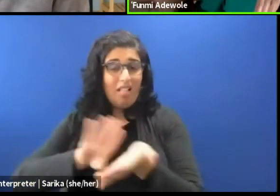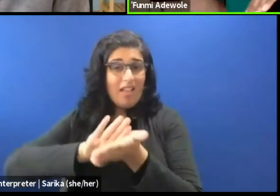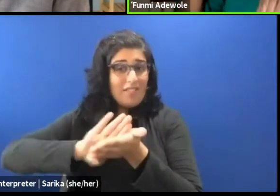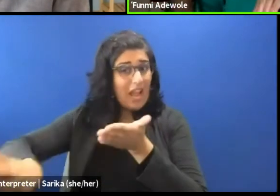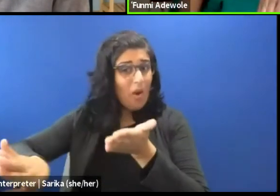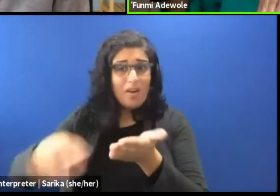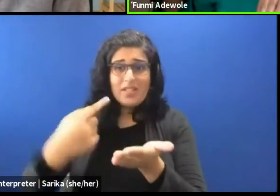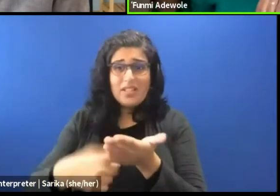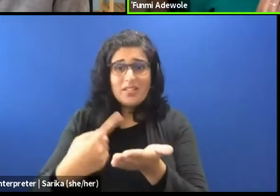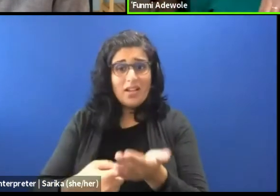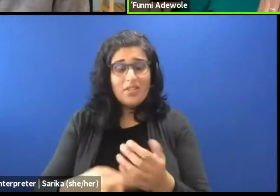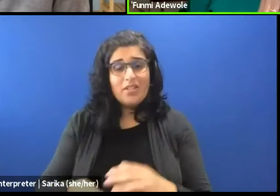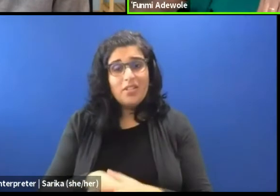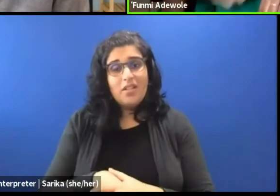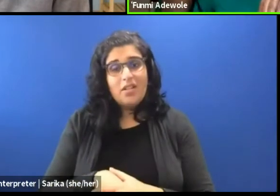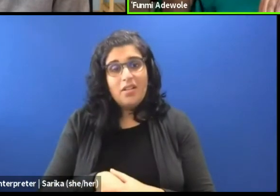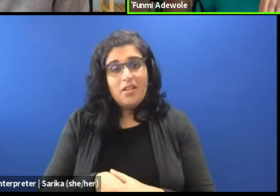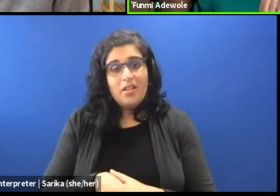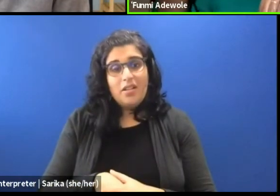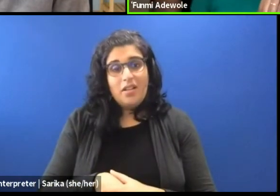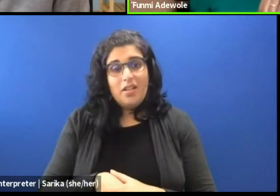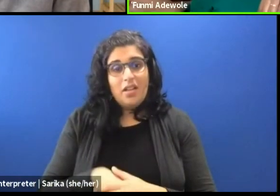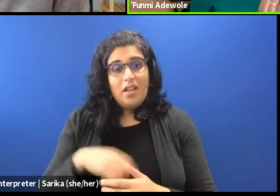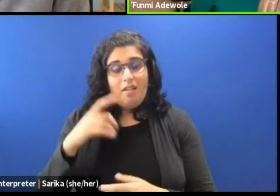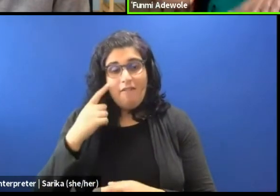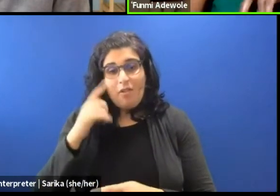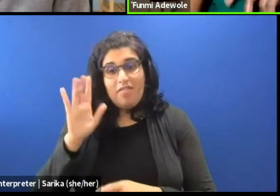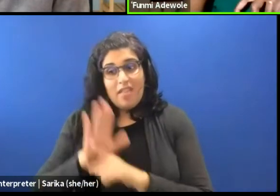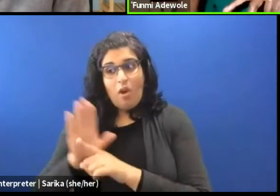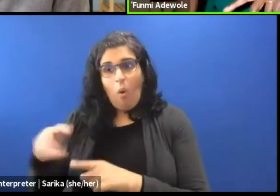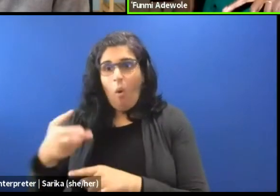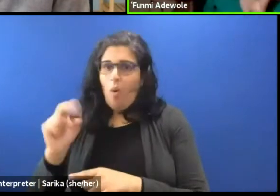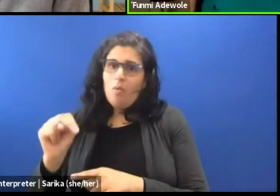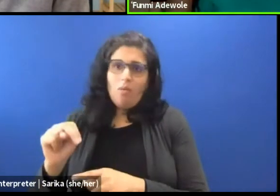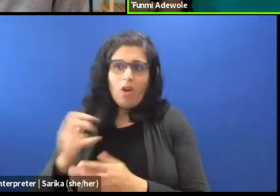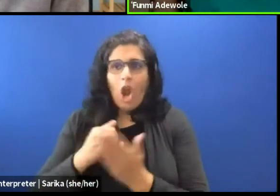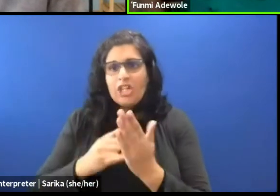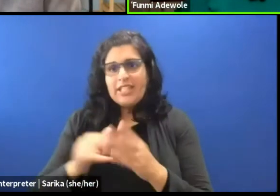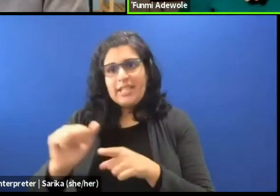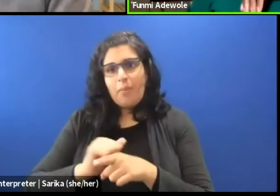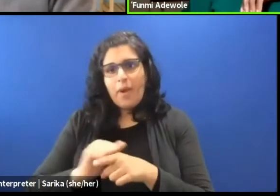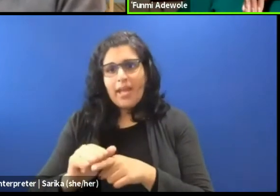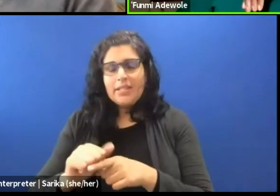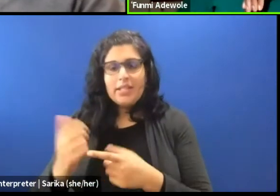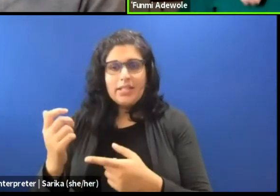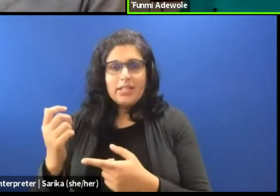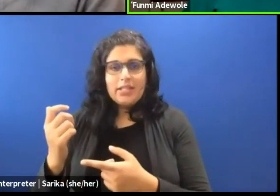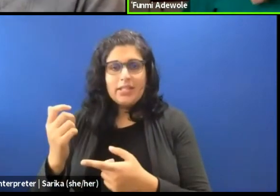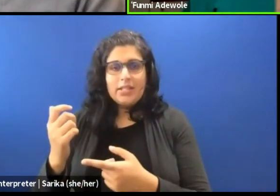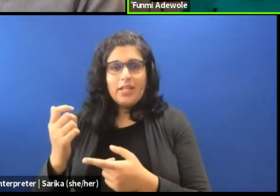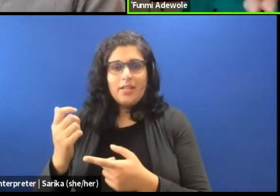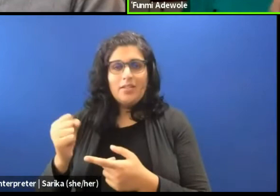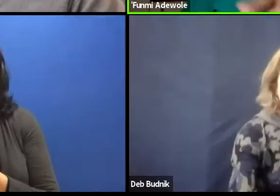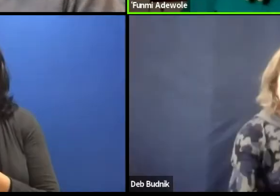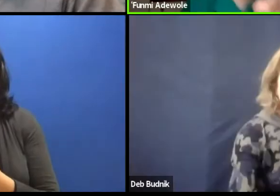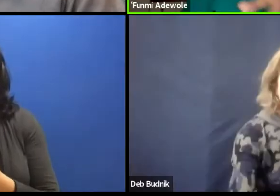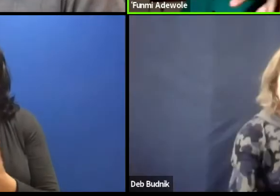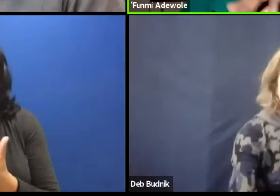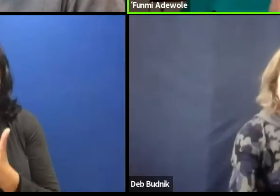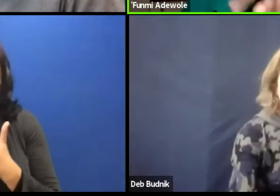in terms of their own artistic practice in a way, in terms of their own cultural practice. So I think there is a lot of possibilities